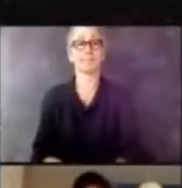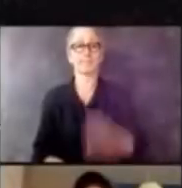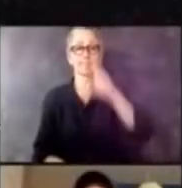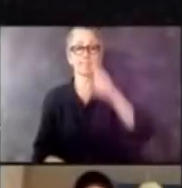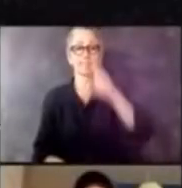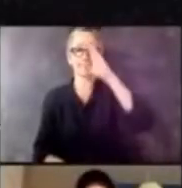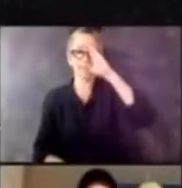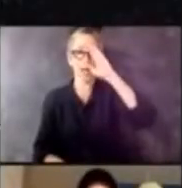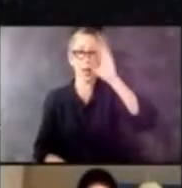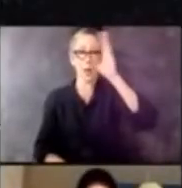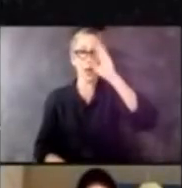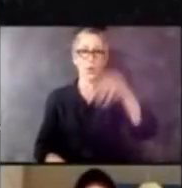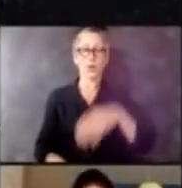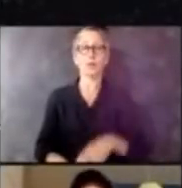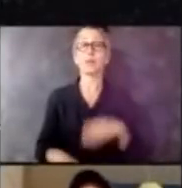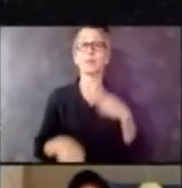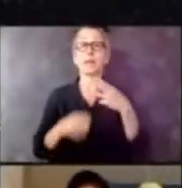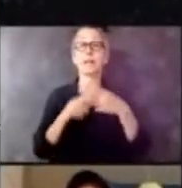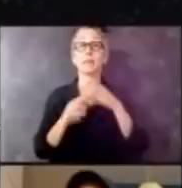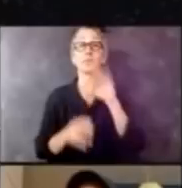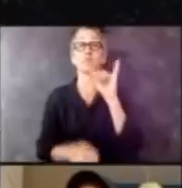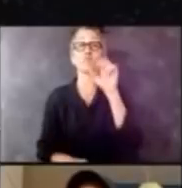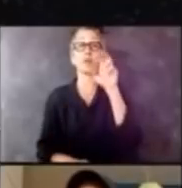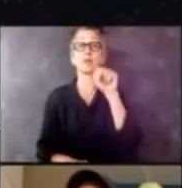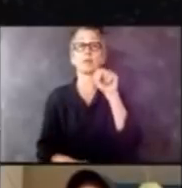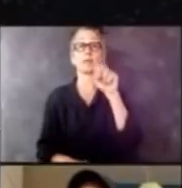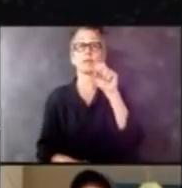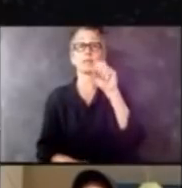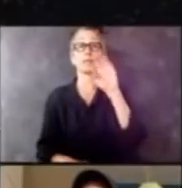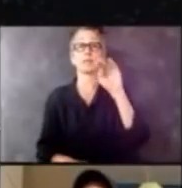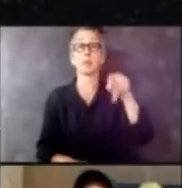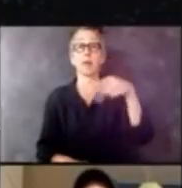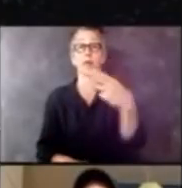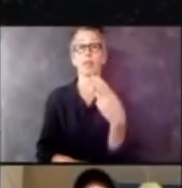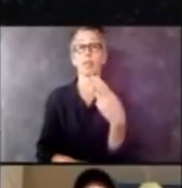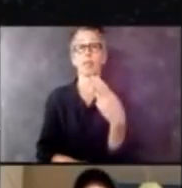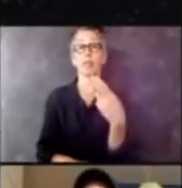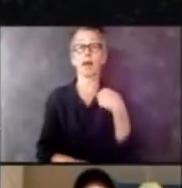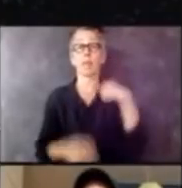My name is Briton Smith. I am the president and co-founder of